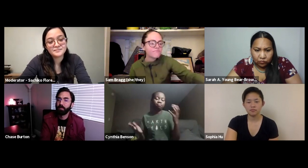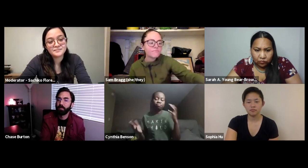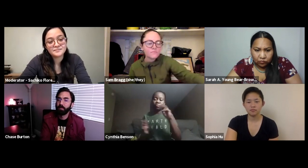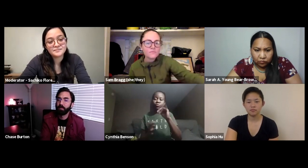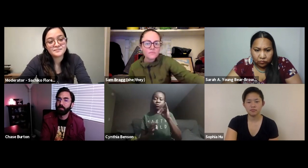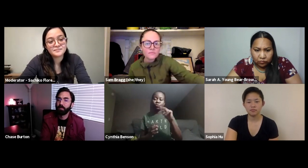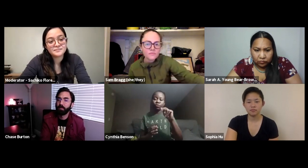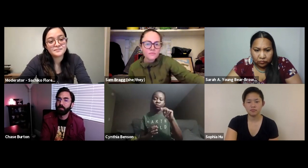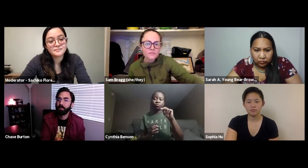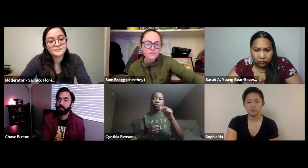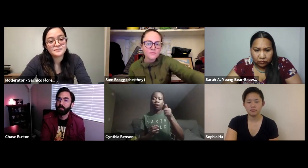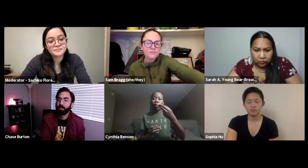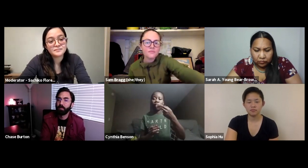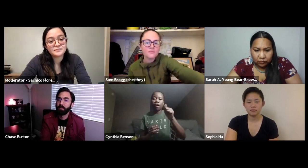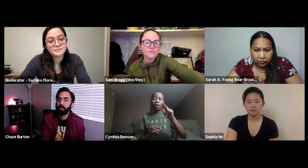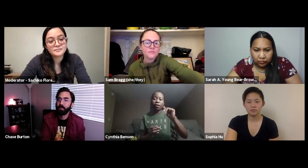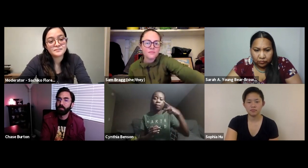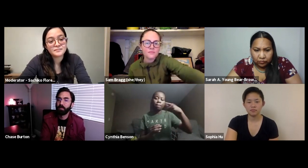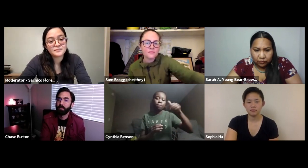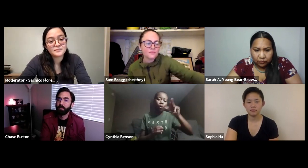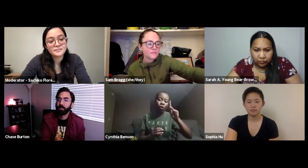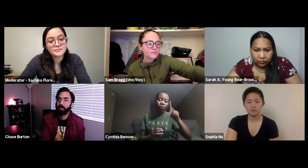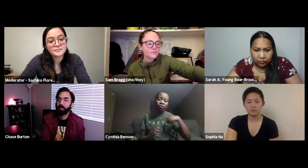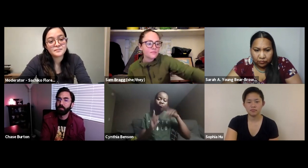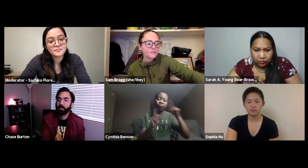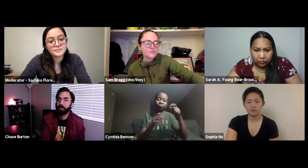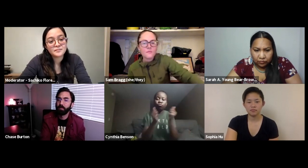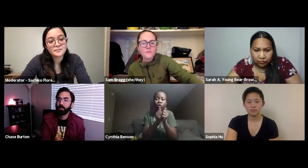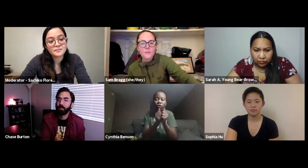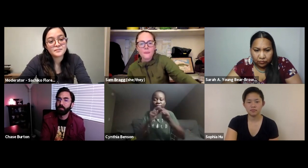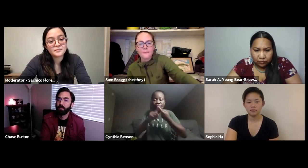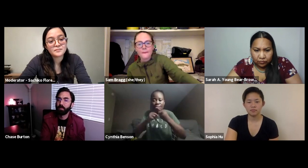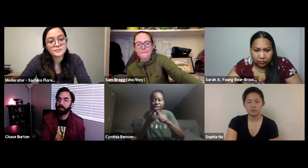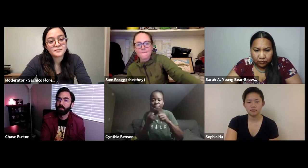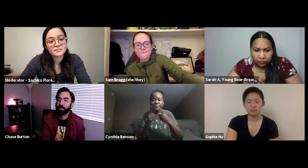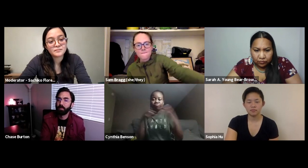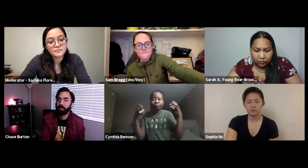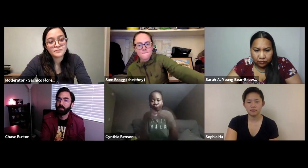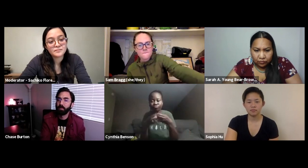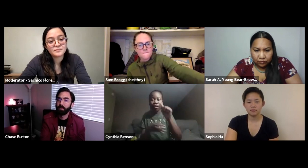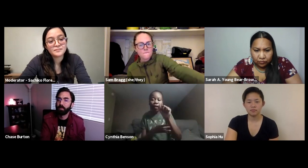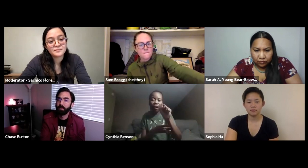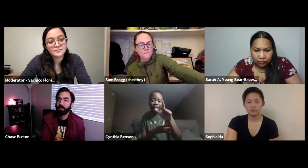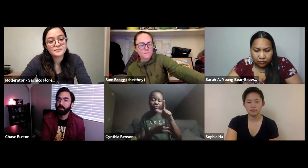one spot but go to all the different spots and checking out different national parks